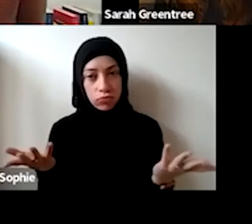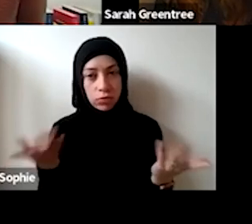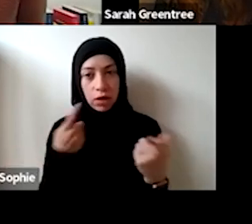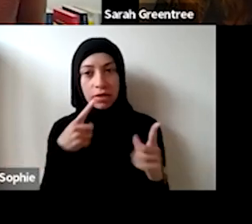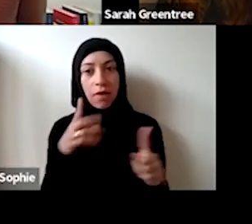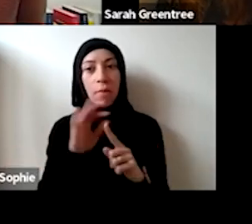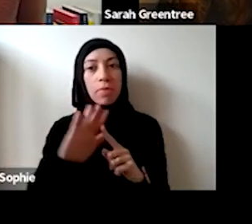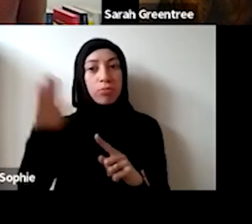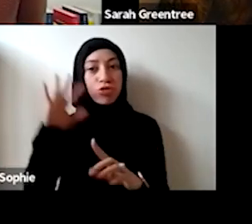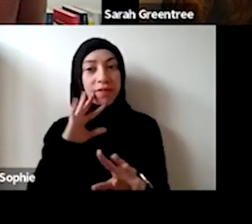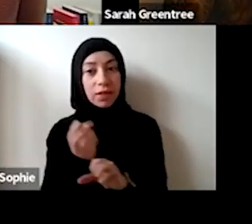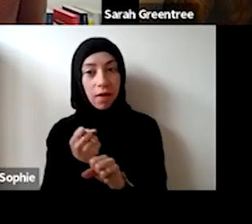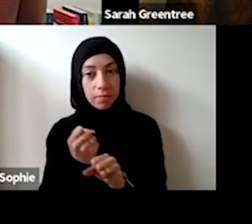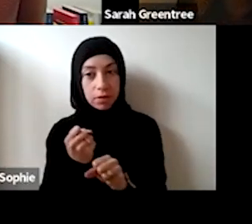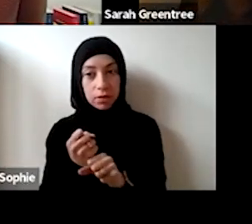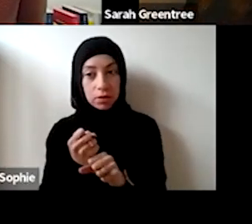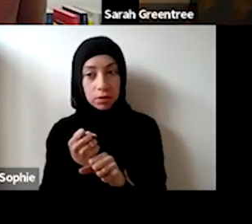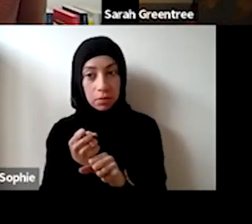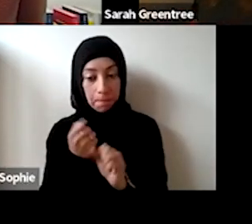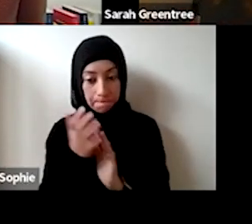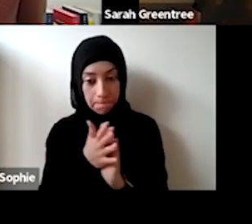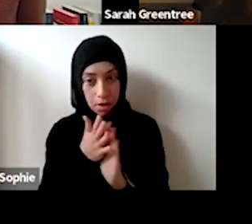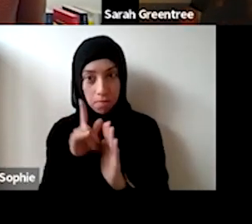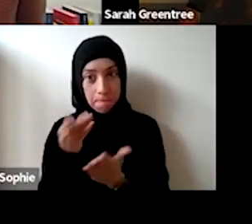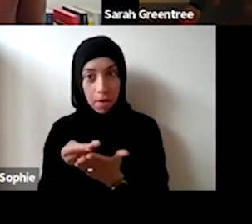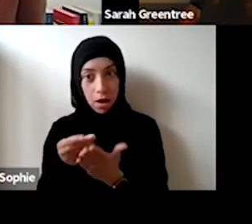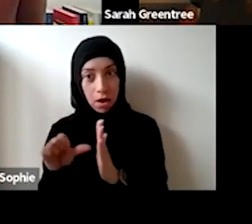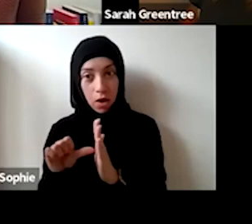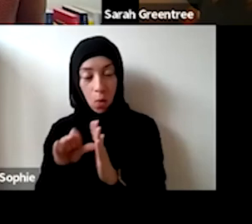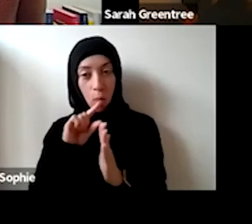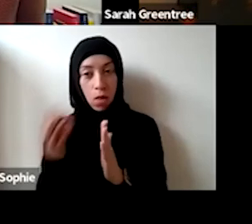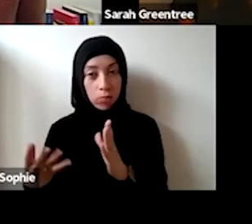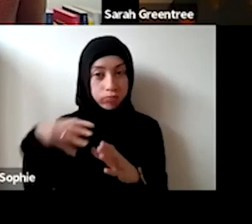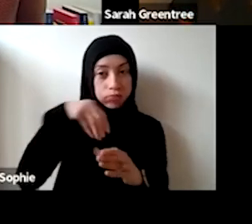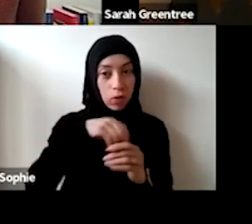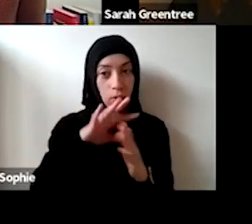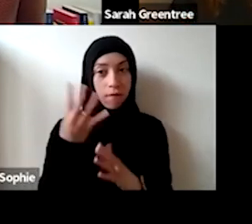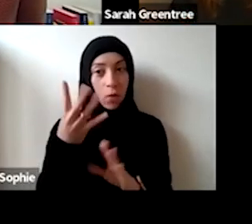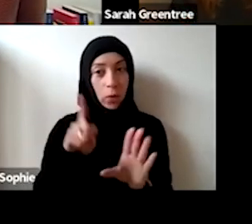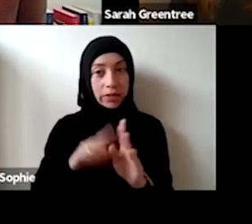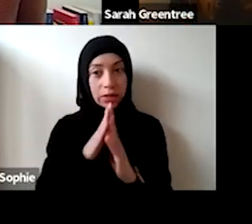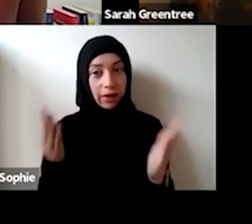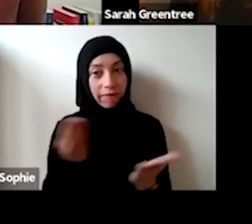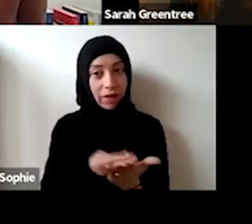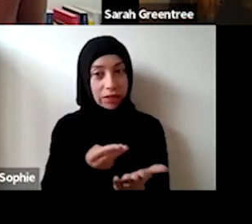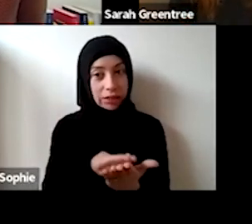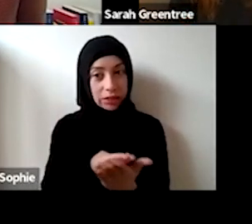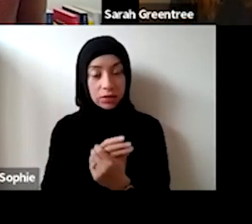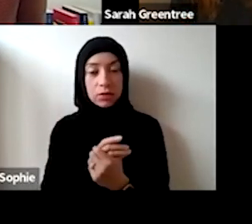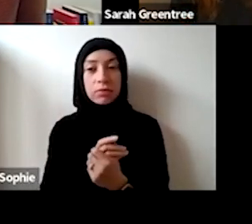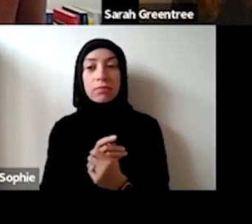That was announced by the previous government. Is there a possibility that this money will be rolled into the four-year funding pool? that was announced by the previous government, is there a possibility that this money will be rolled into the full -- four year funding pool? I think the full back to the earlier comment that we don't have any more information at this stage, and so we're kind of operating within the